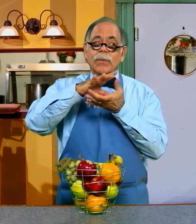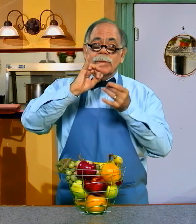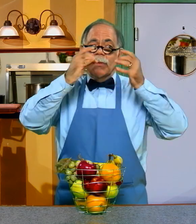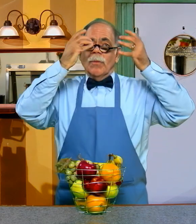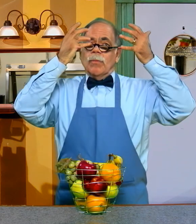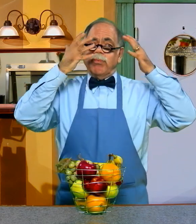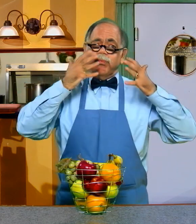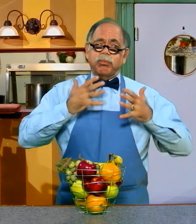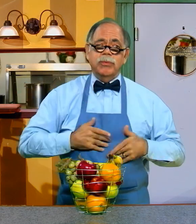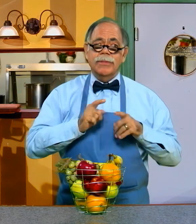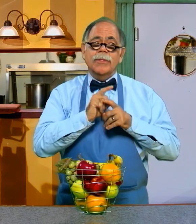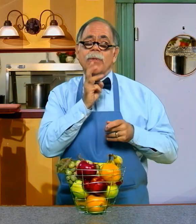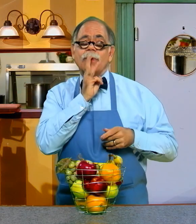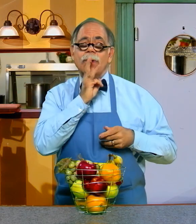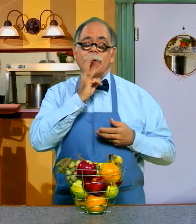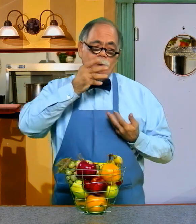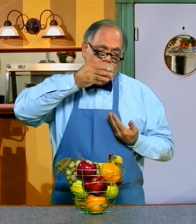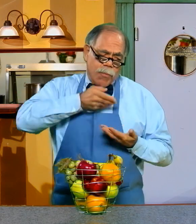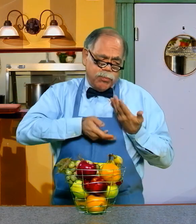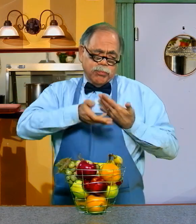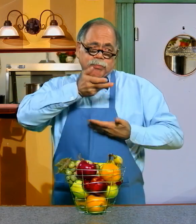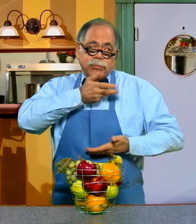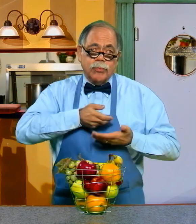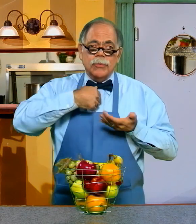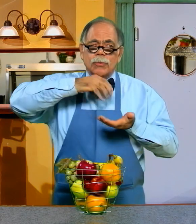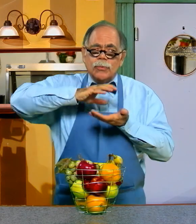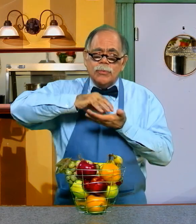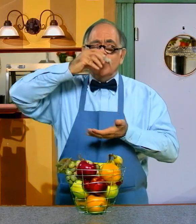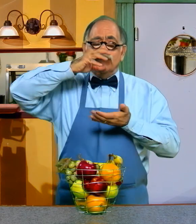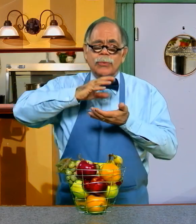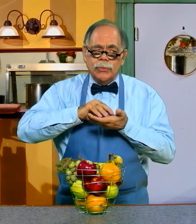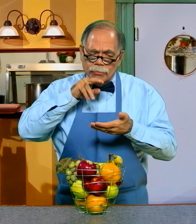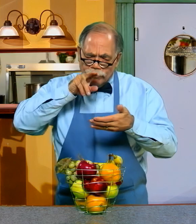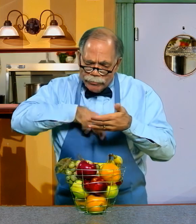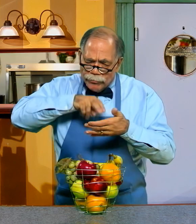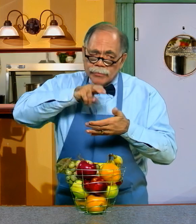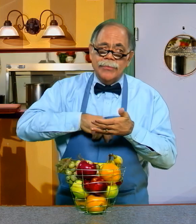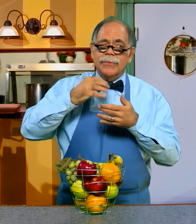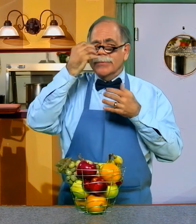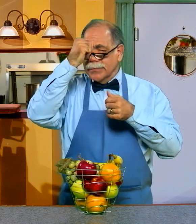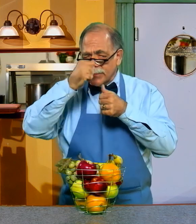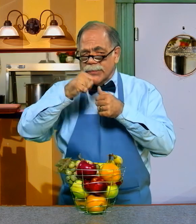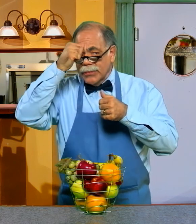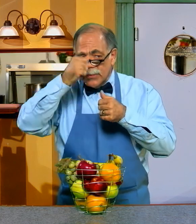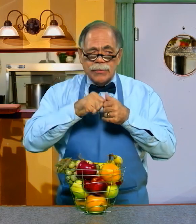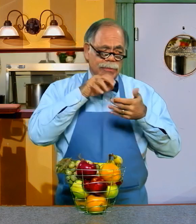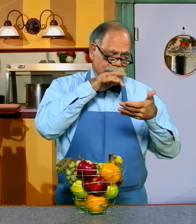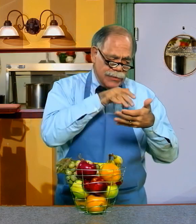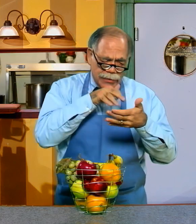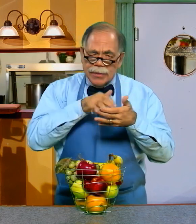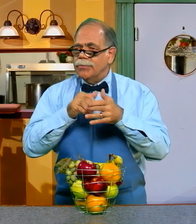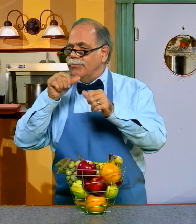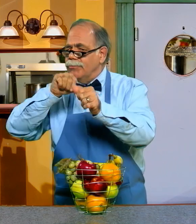AND WATERS OUR HEARTS WITH THE HOLY SPIRIT AS WE LEARN, READ, REMEMBER, STUDY,